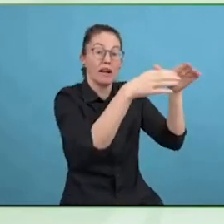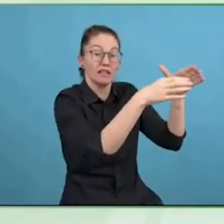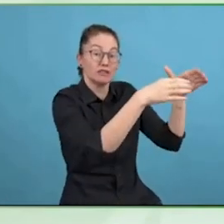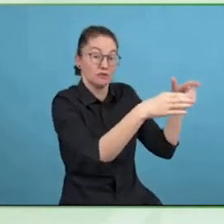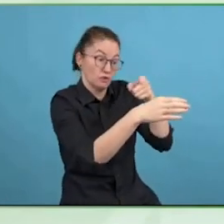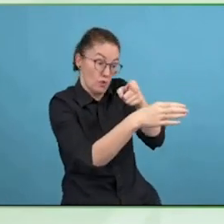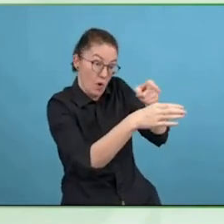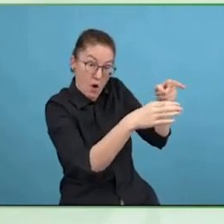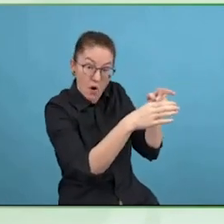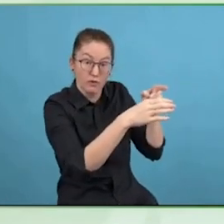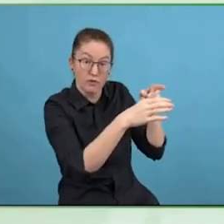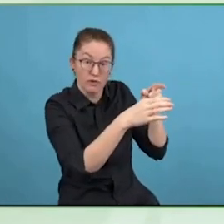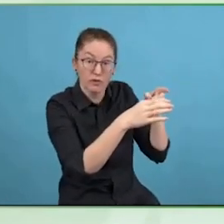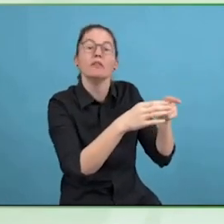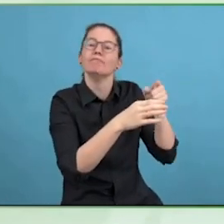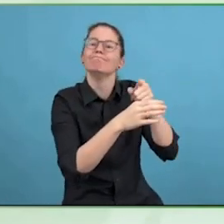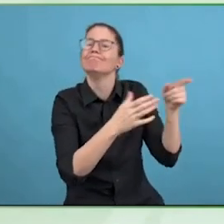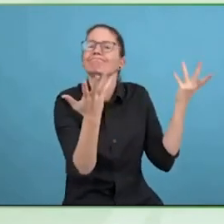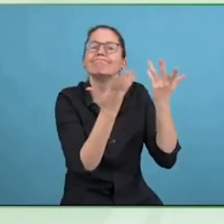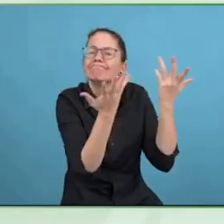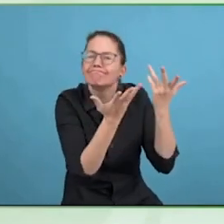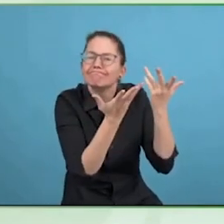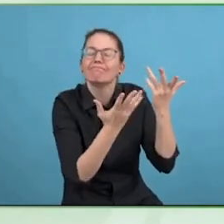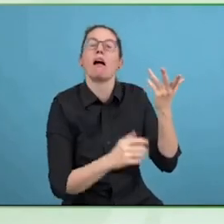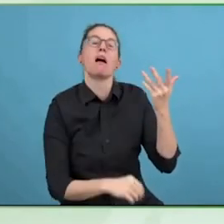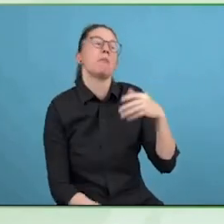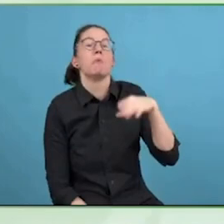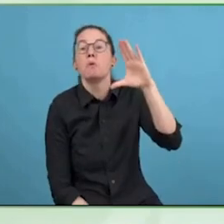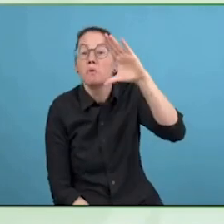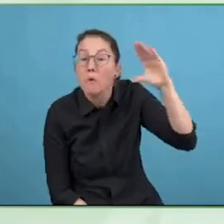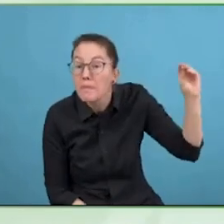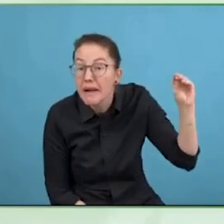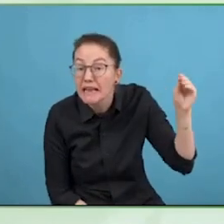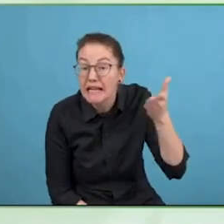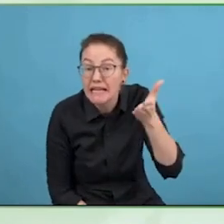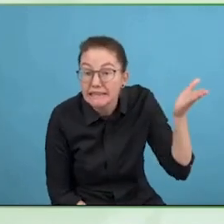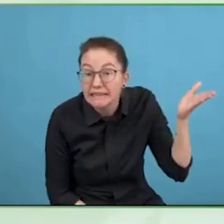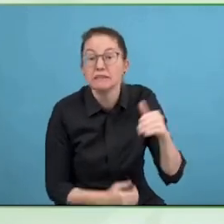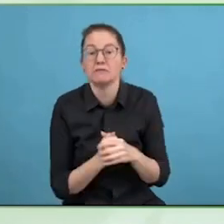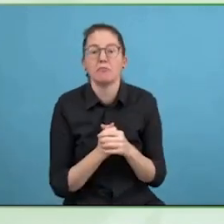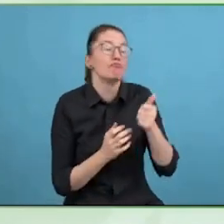plan in order to grow accessibility.